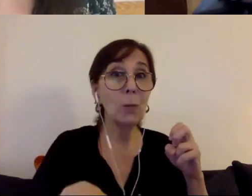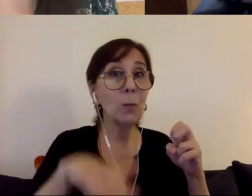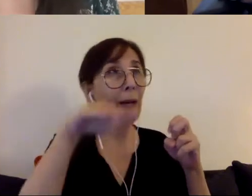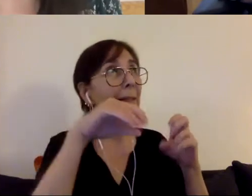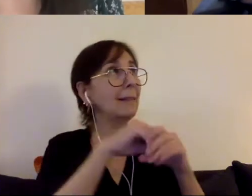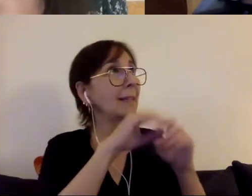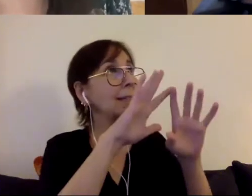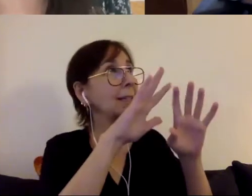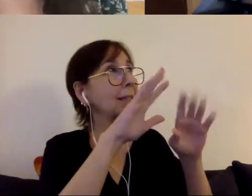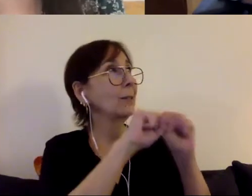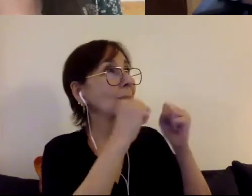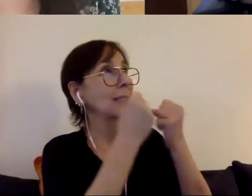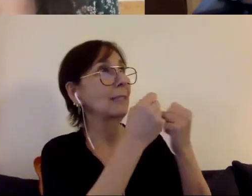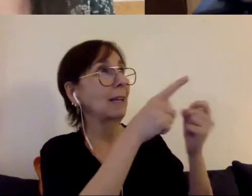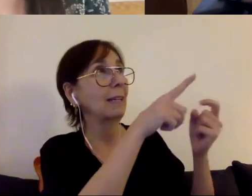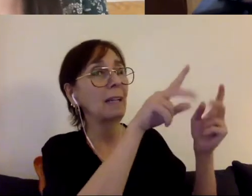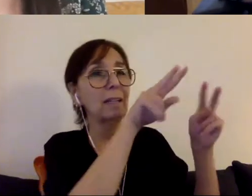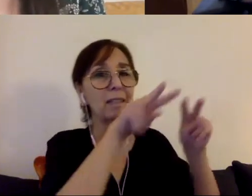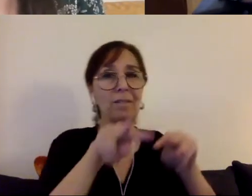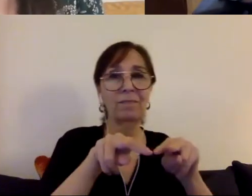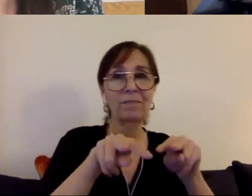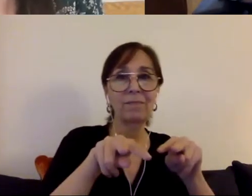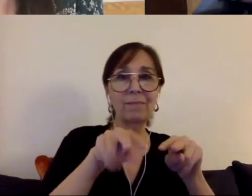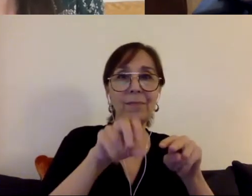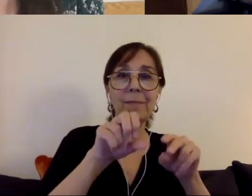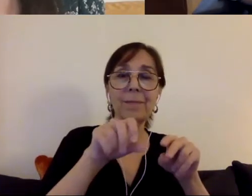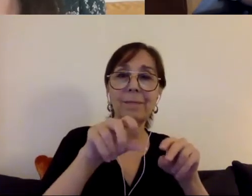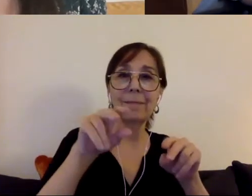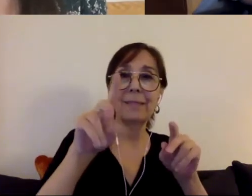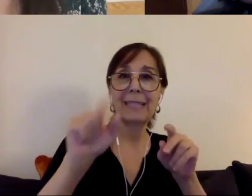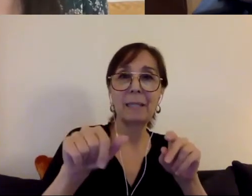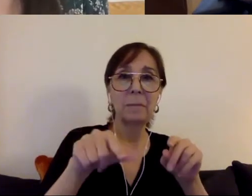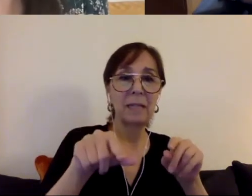disability is seen as a negative and then you begin to have a disability